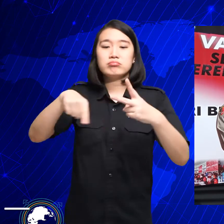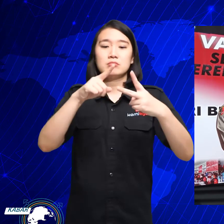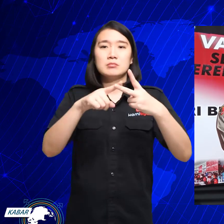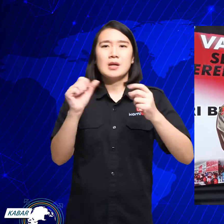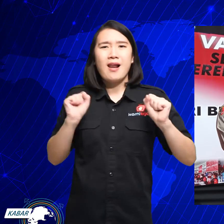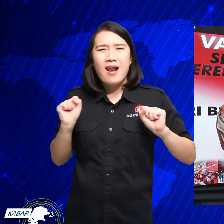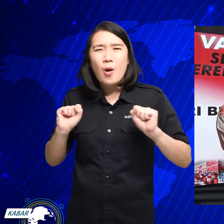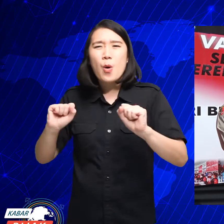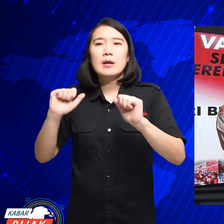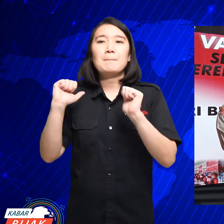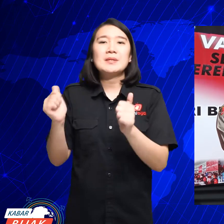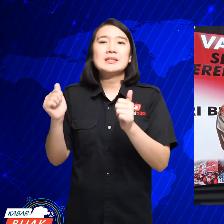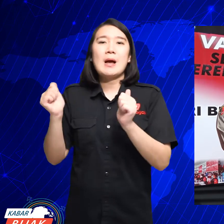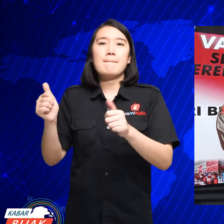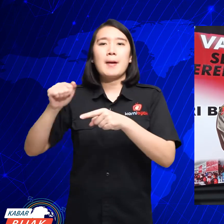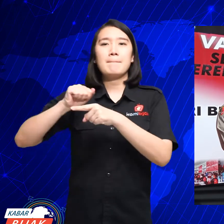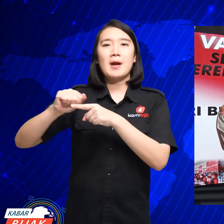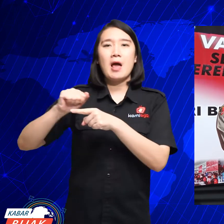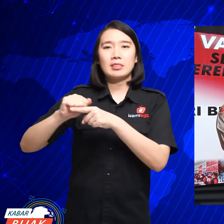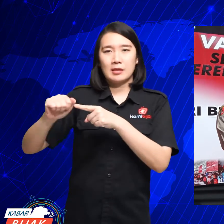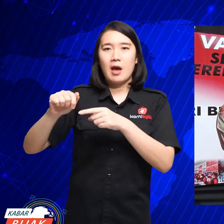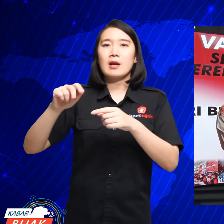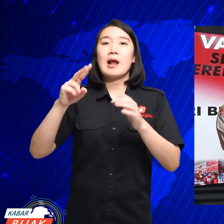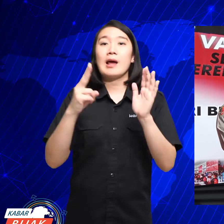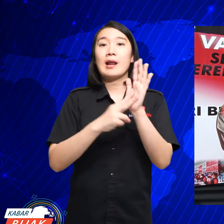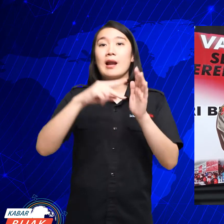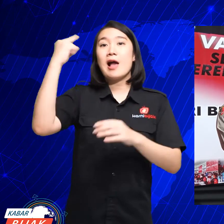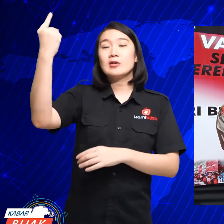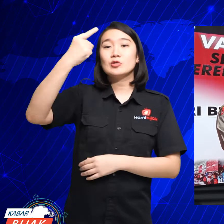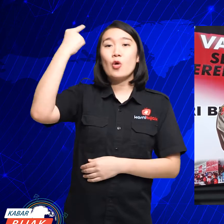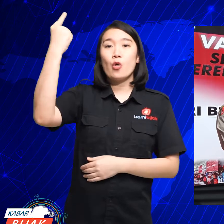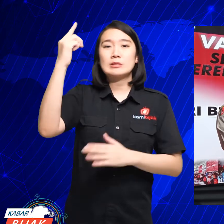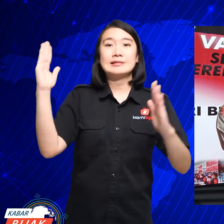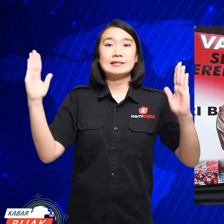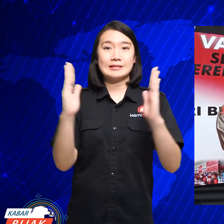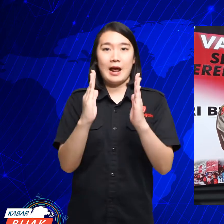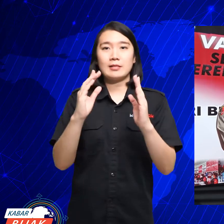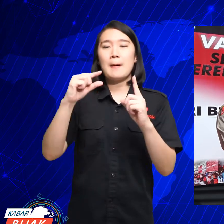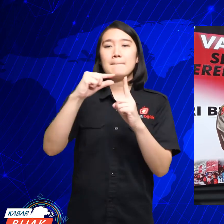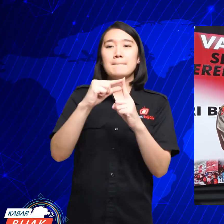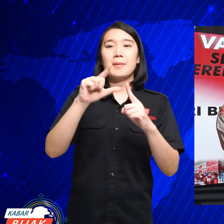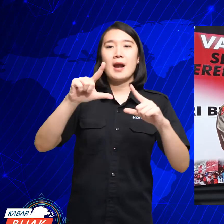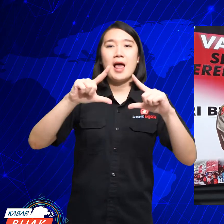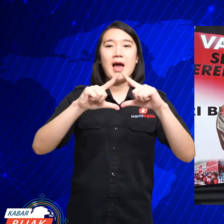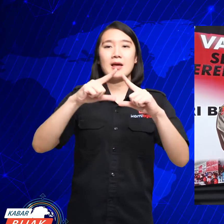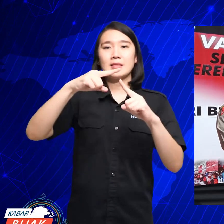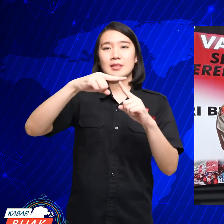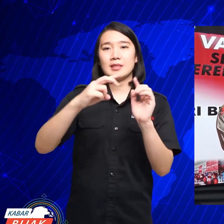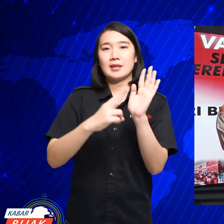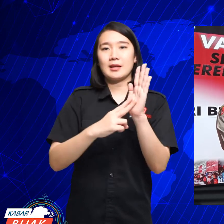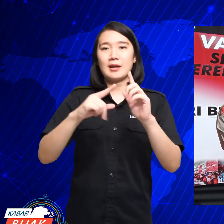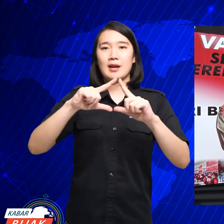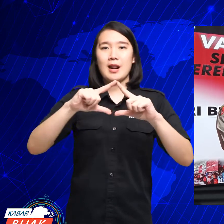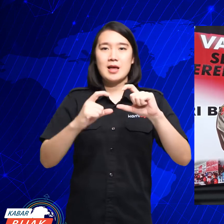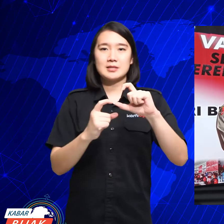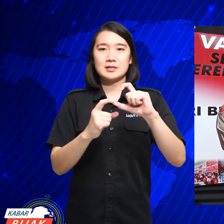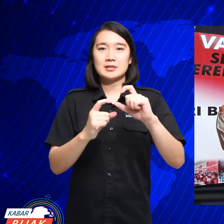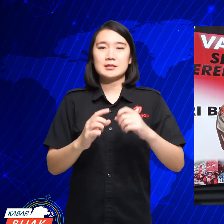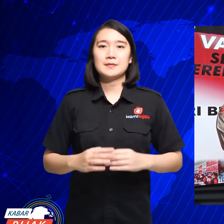and prepare for training National abbreviation Platnas.